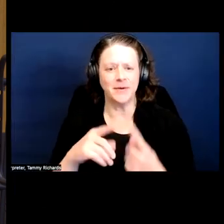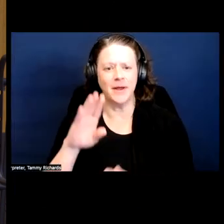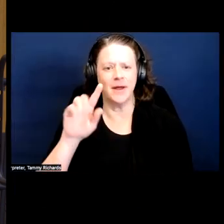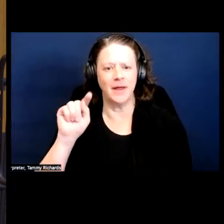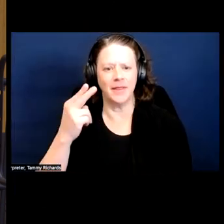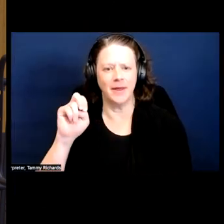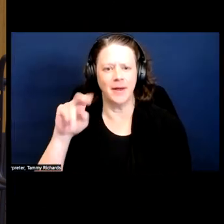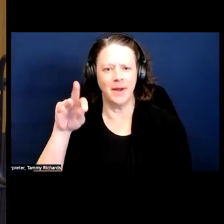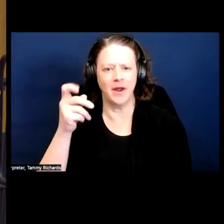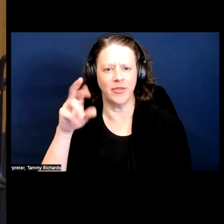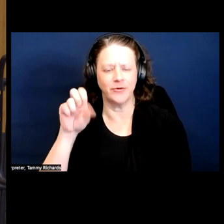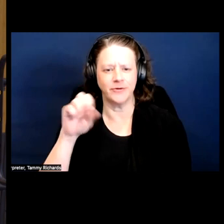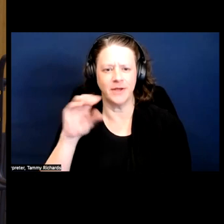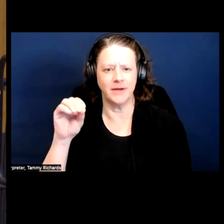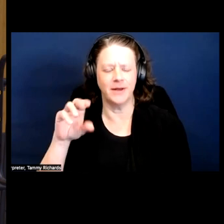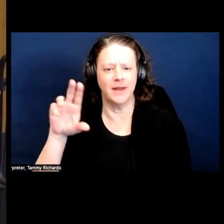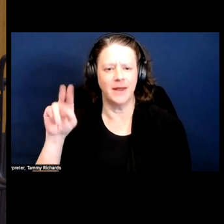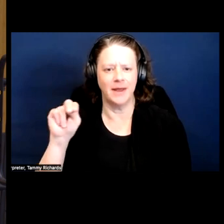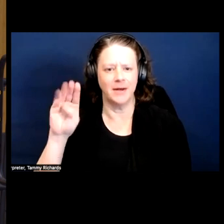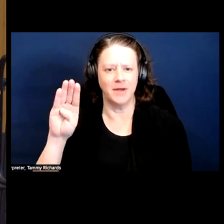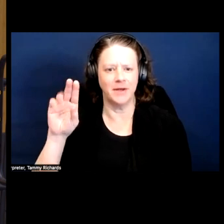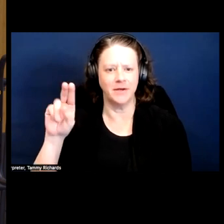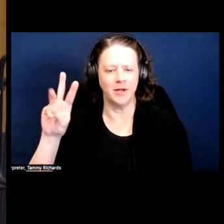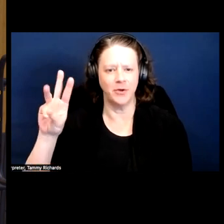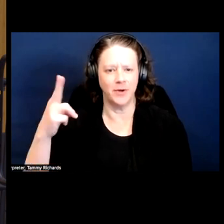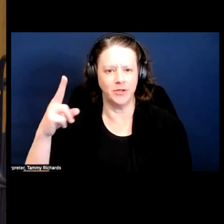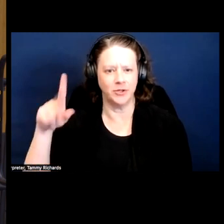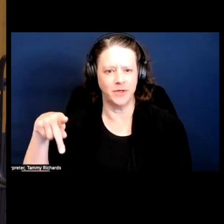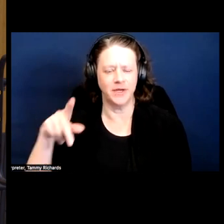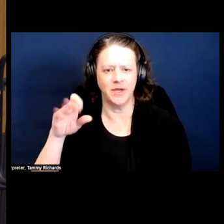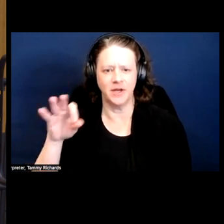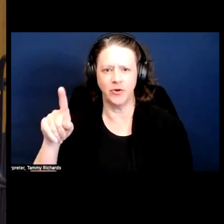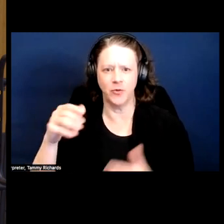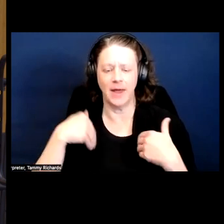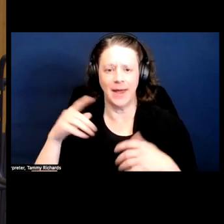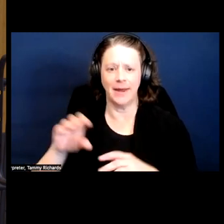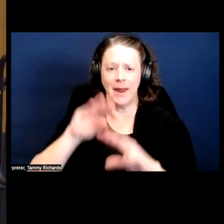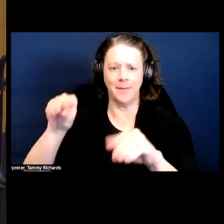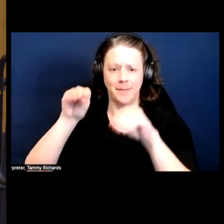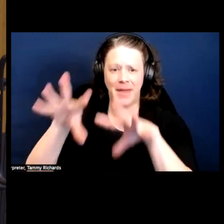If you had a magic wand and could update the strategic vision of one black wellness/activist